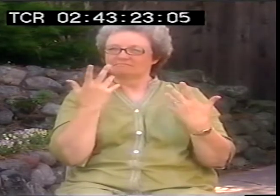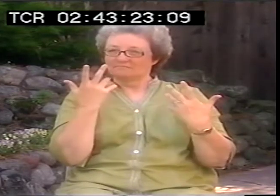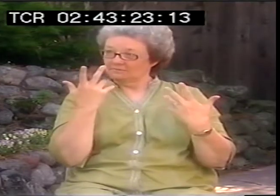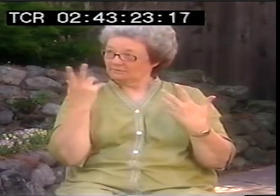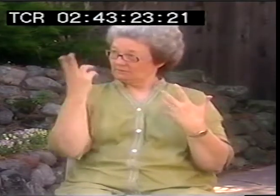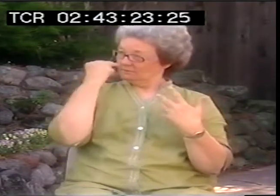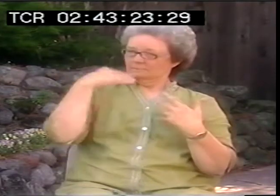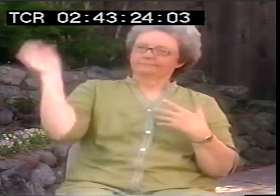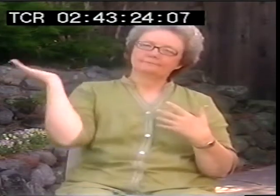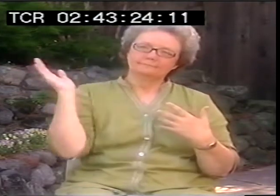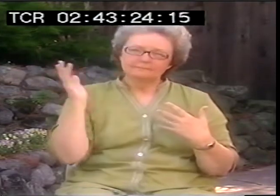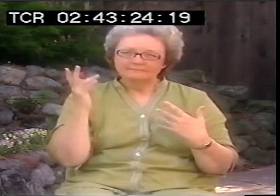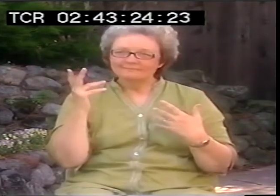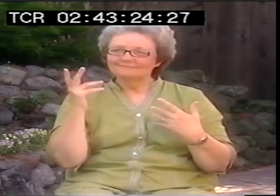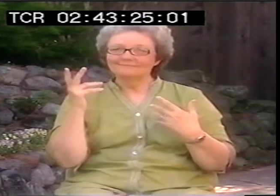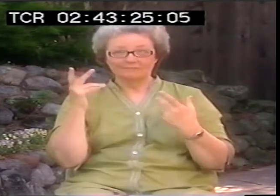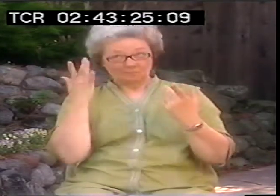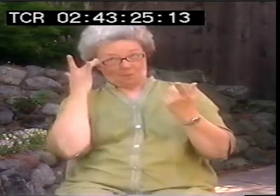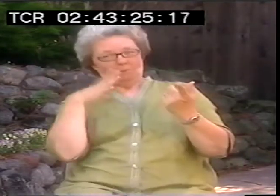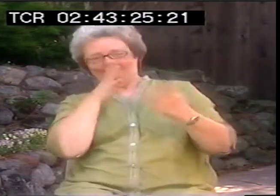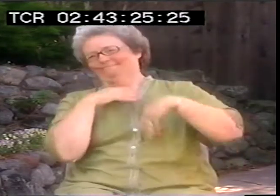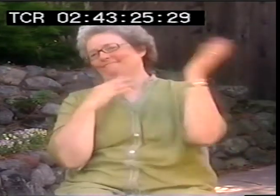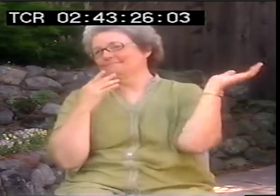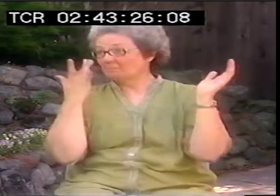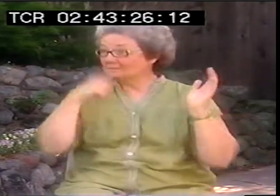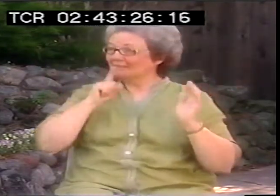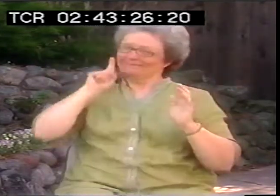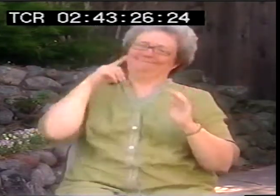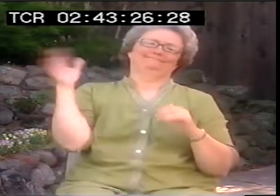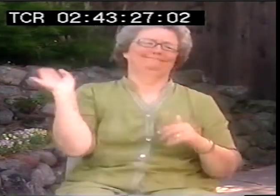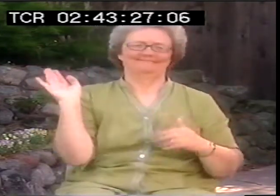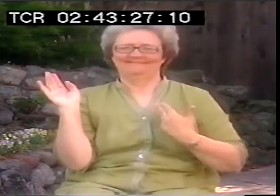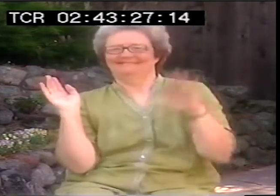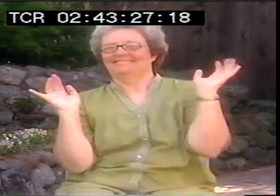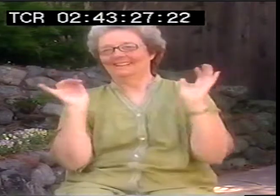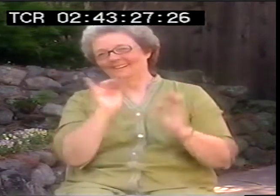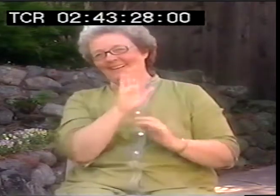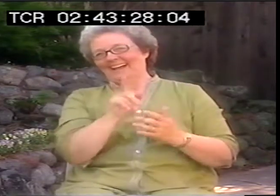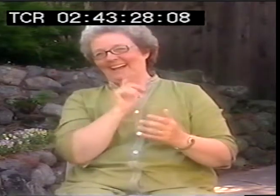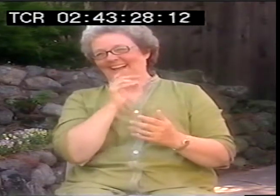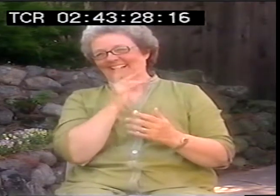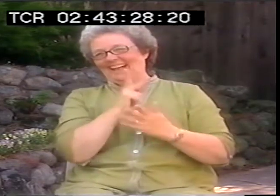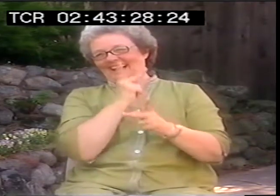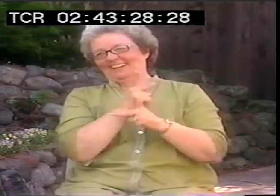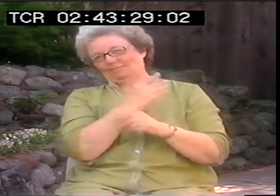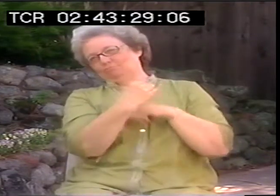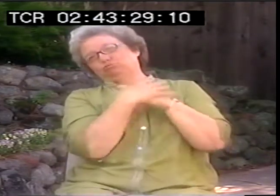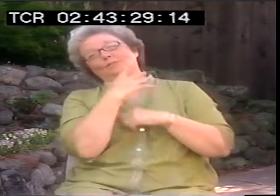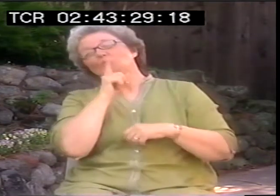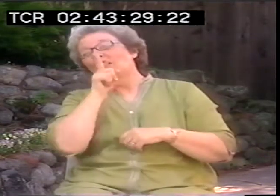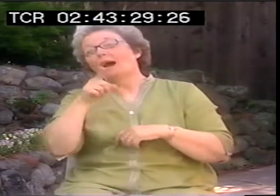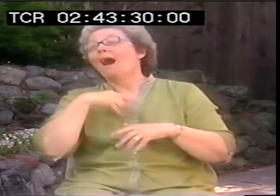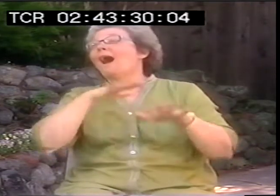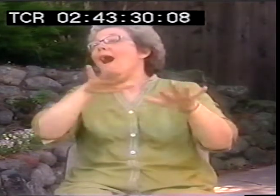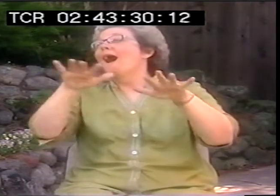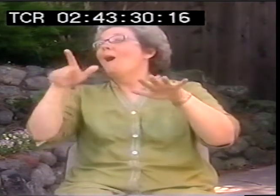You know, if he would say no, she would just go and do her own thing anyway. That was more of a strong deaf woman way I think.